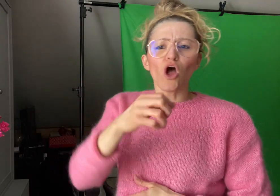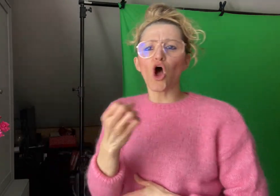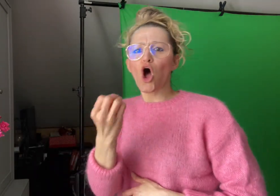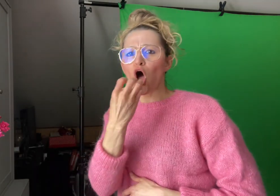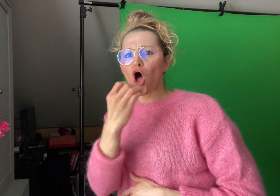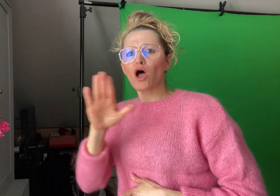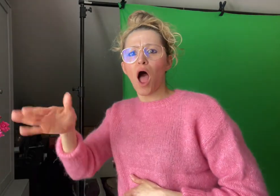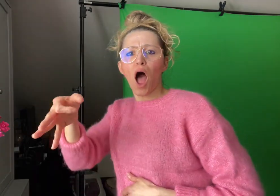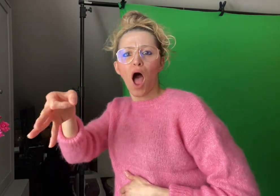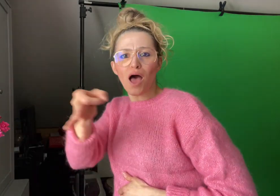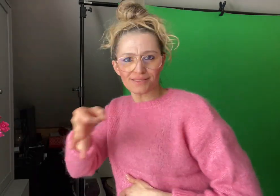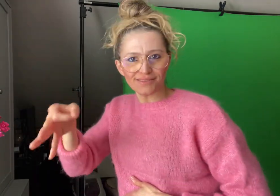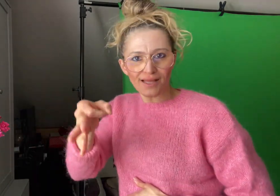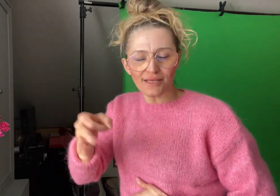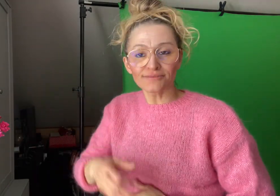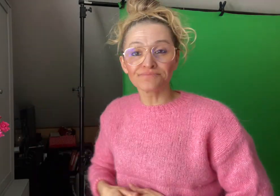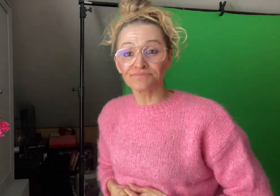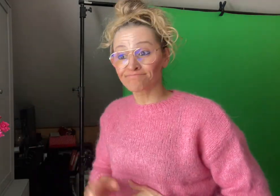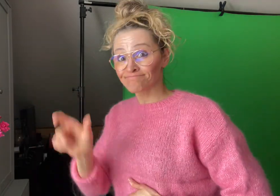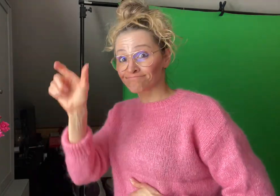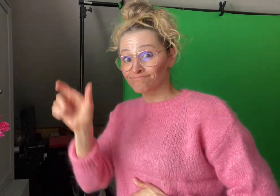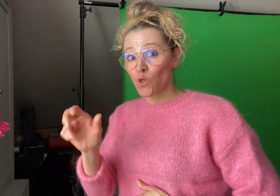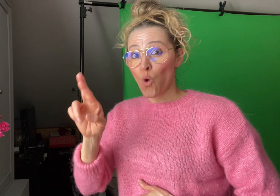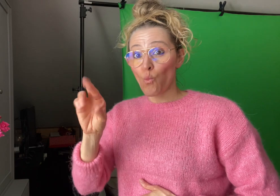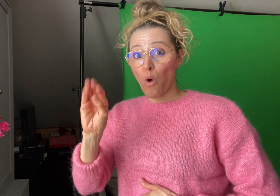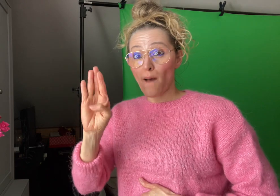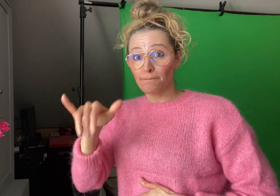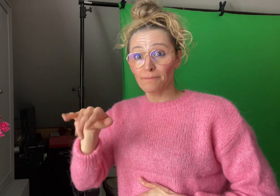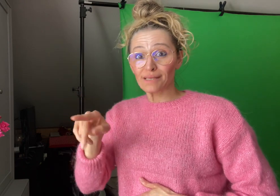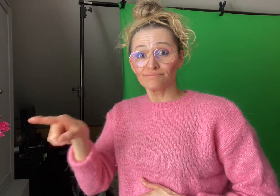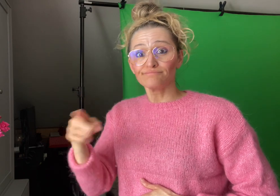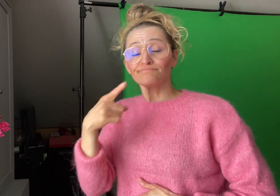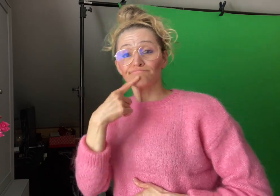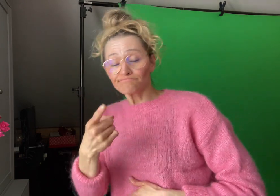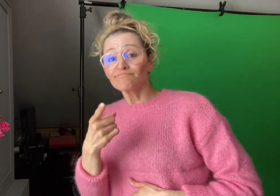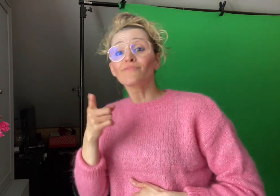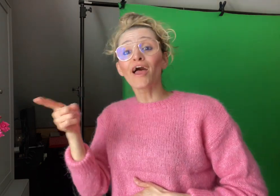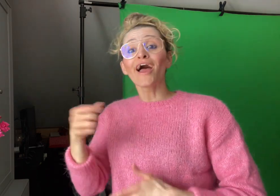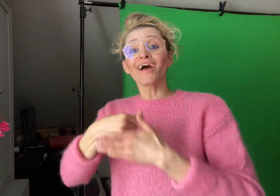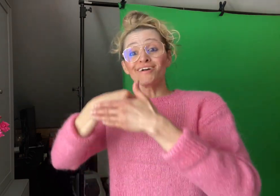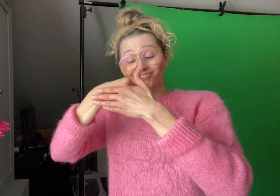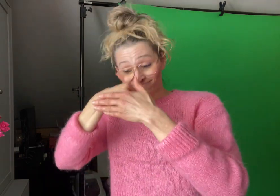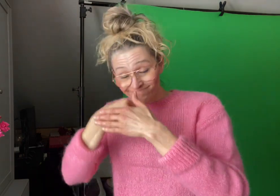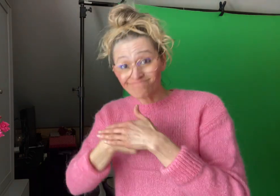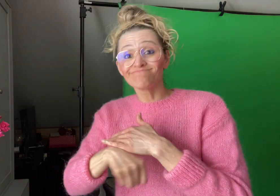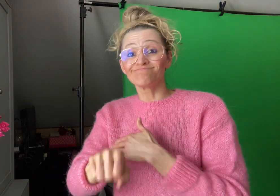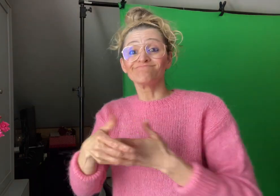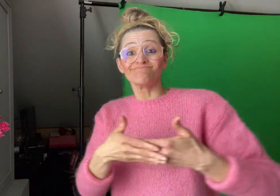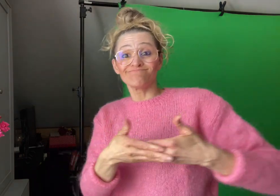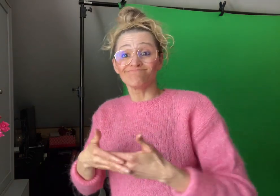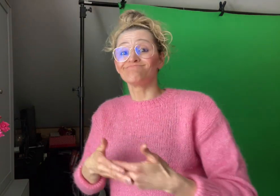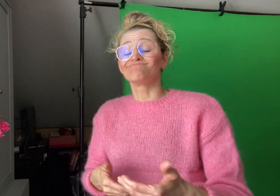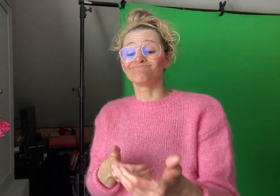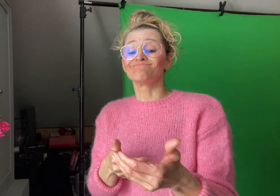after walking around Hong Kong Island. Robyn said that she was